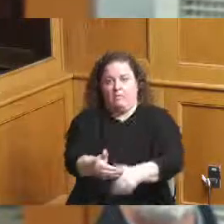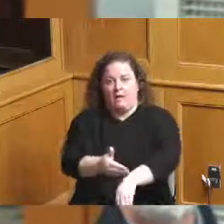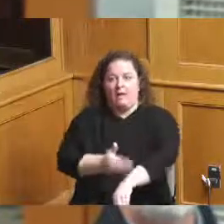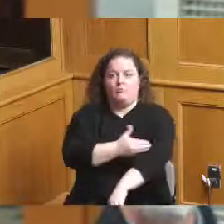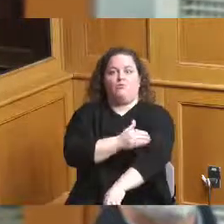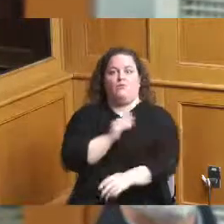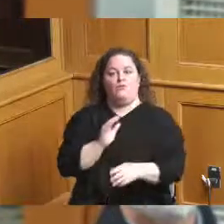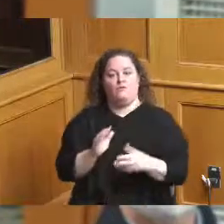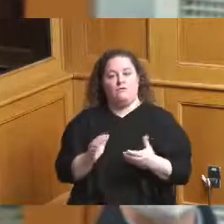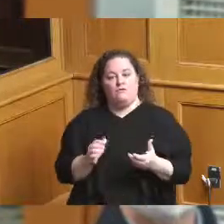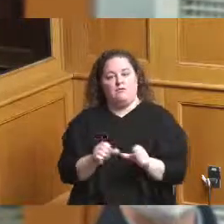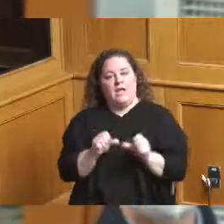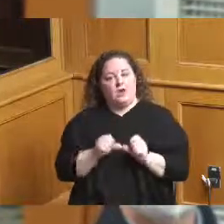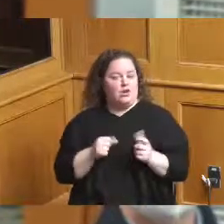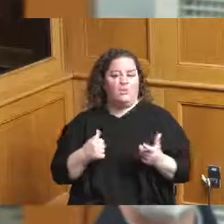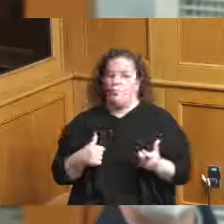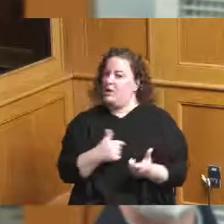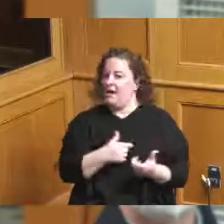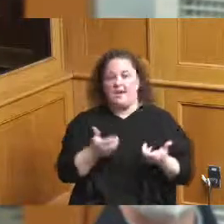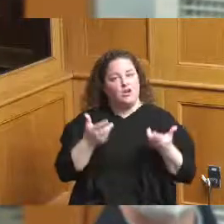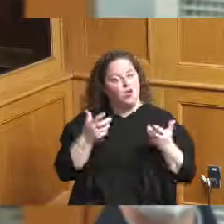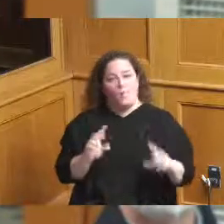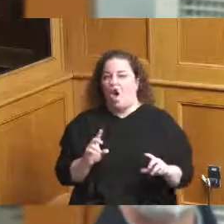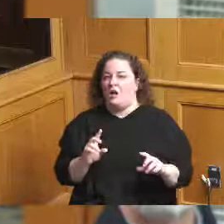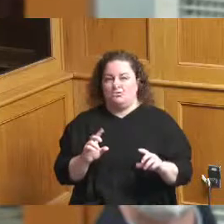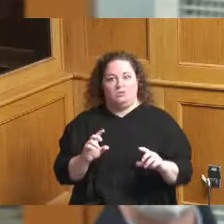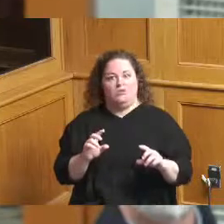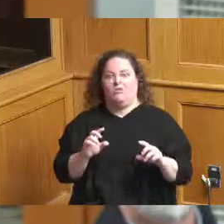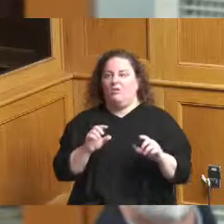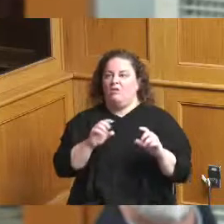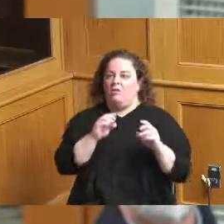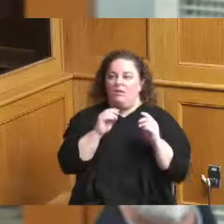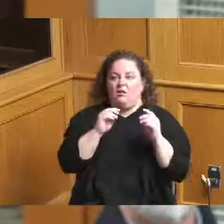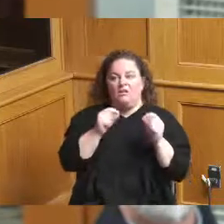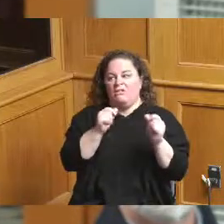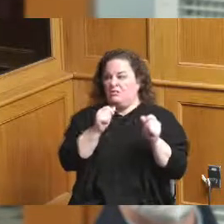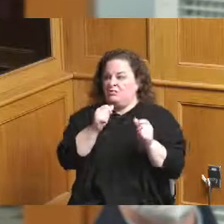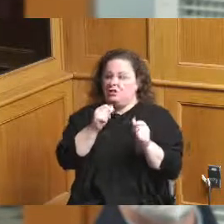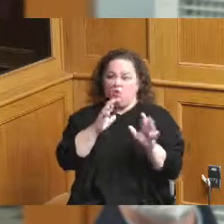the spaces that we've created there that sort of bring a negative to the community that's why we